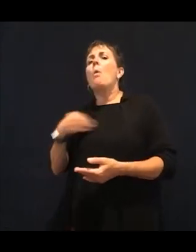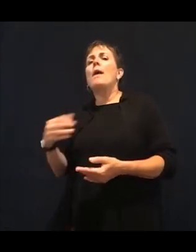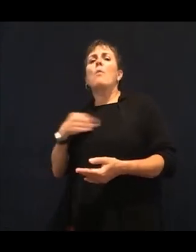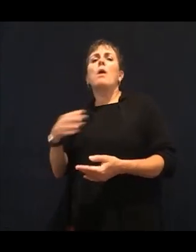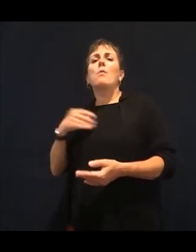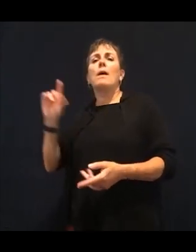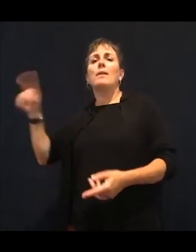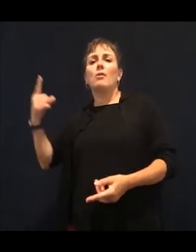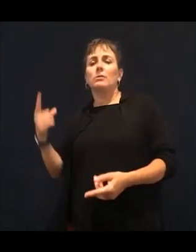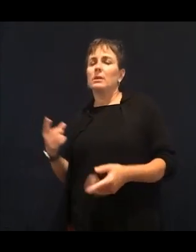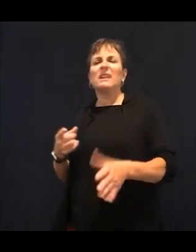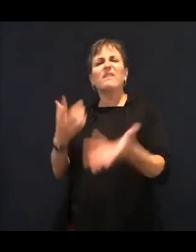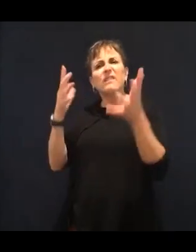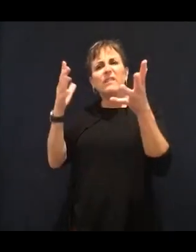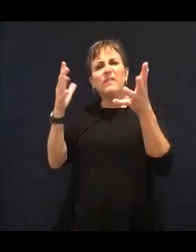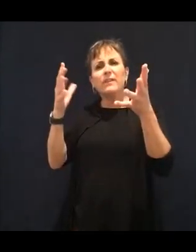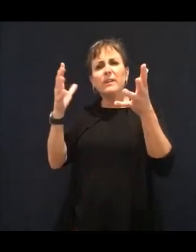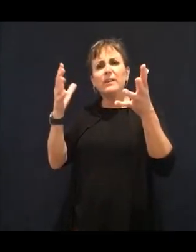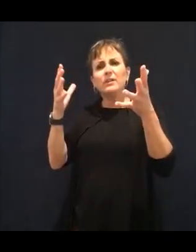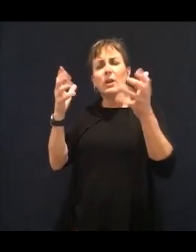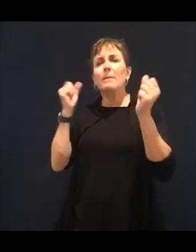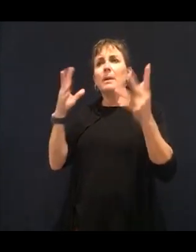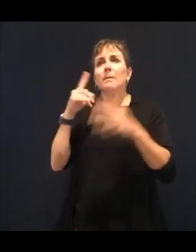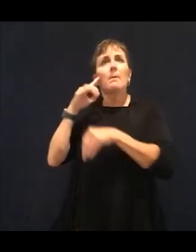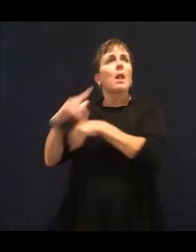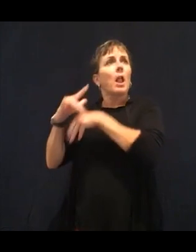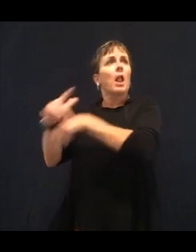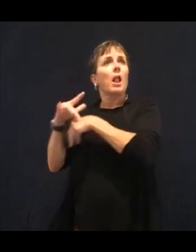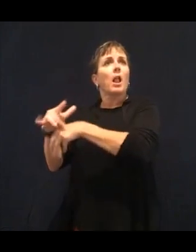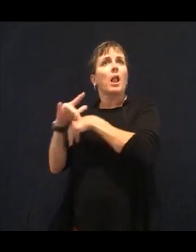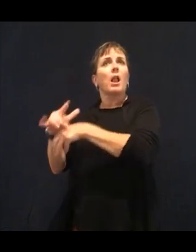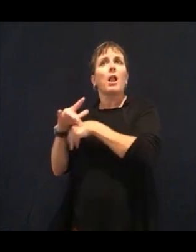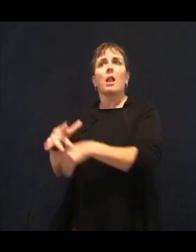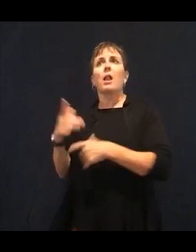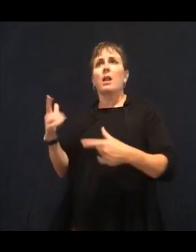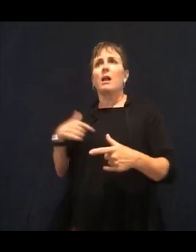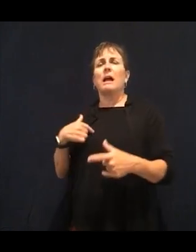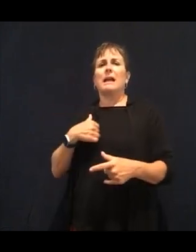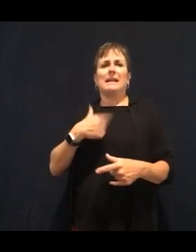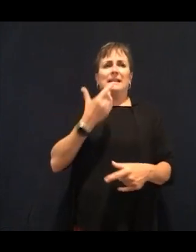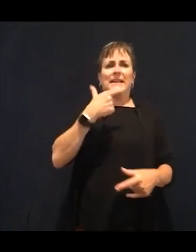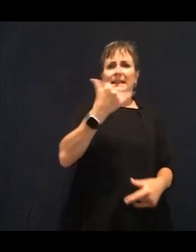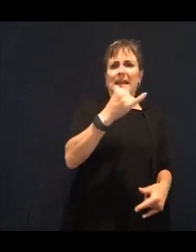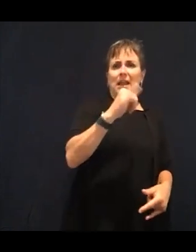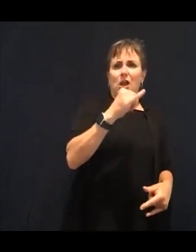is bad sodium, salts from processed foods and bad fats.